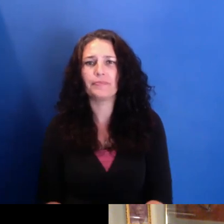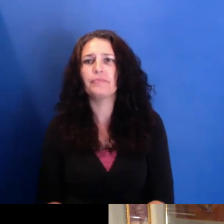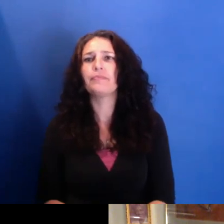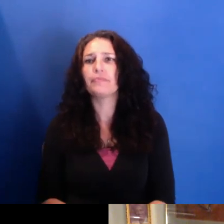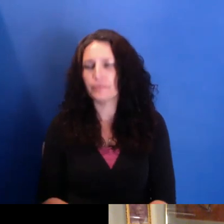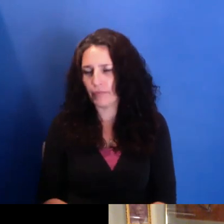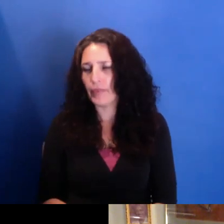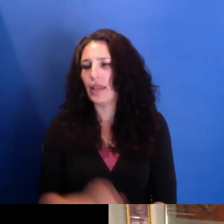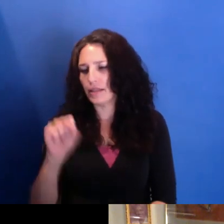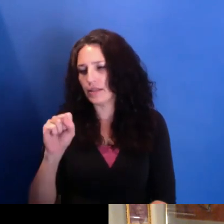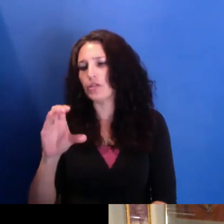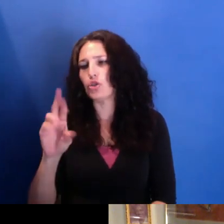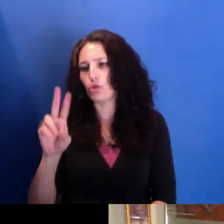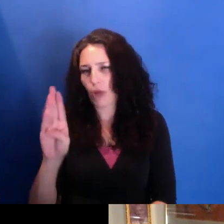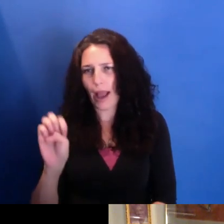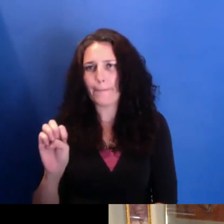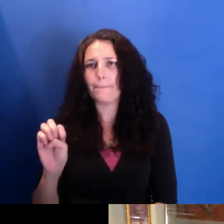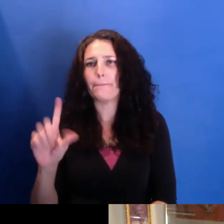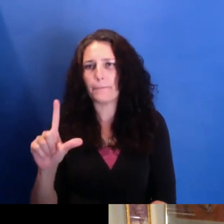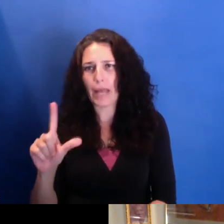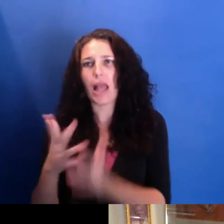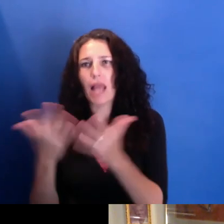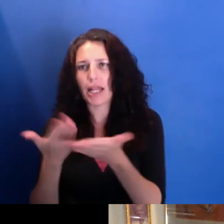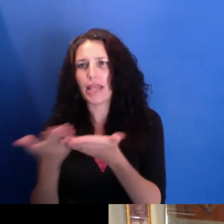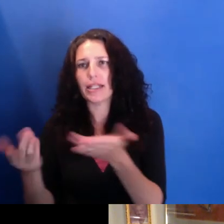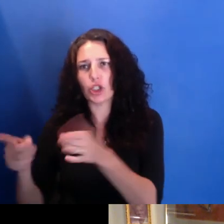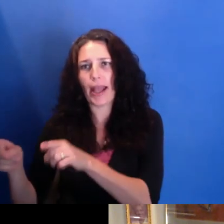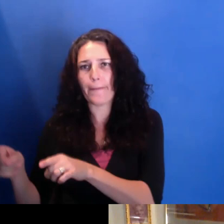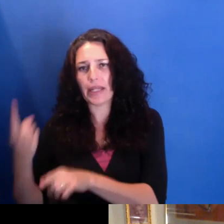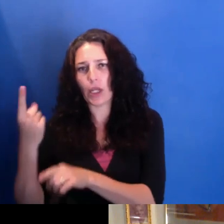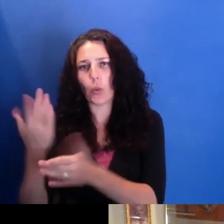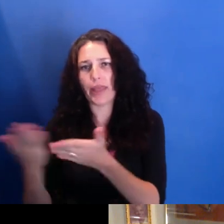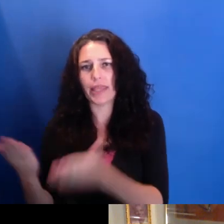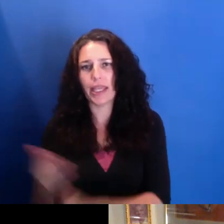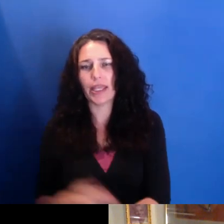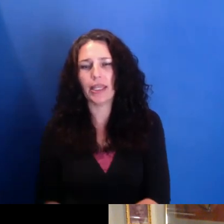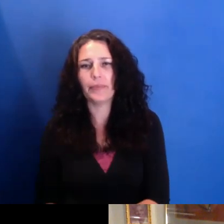So one-- one thing that we're kind of, like the rest of the world--